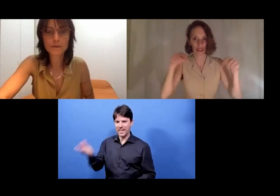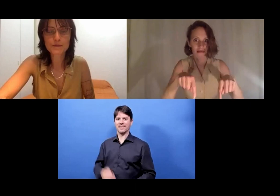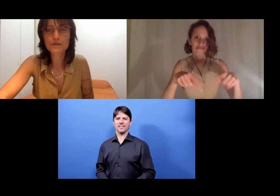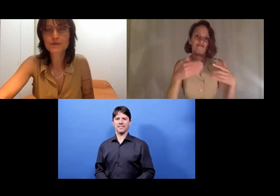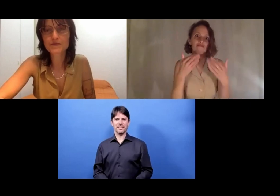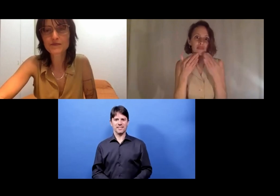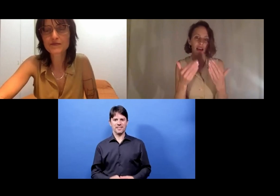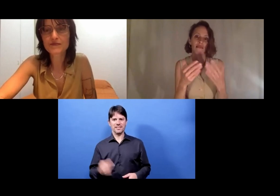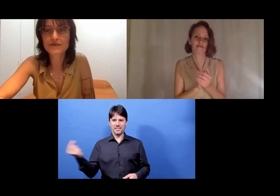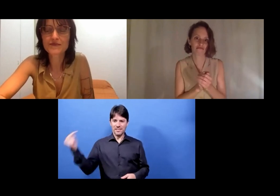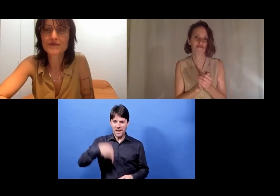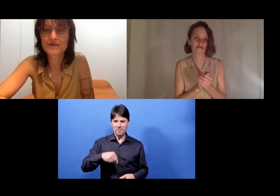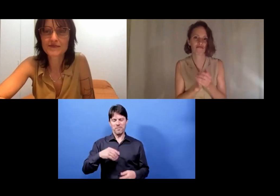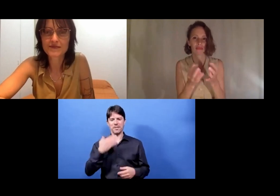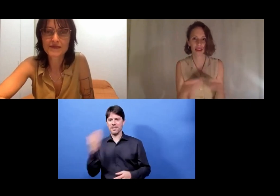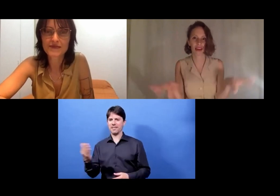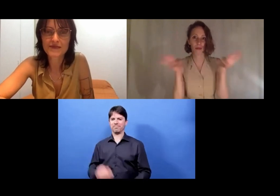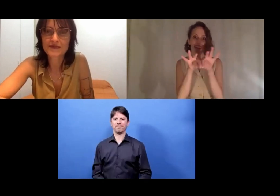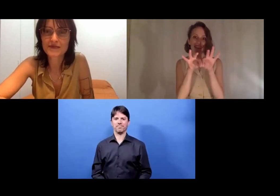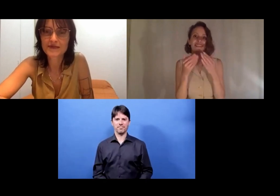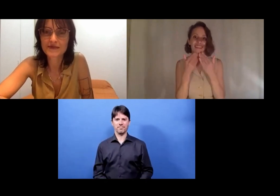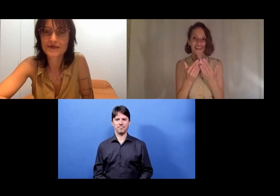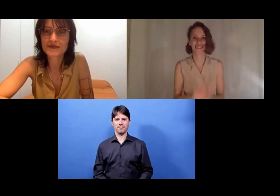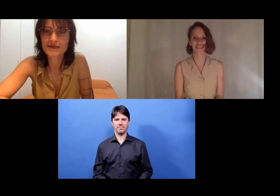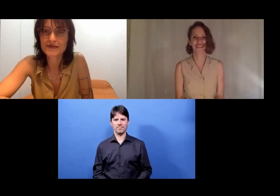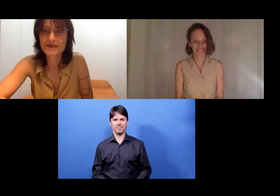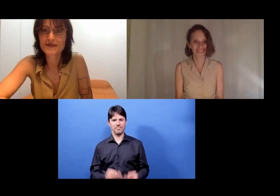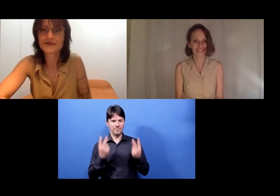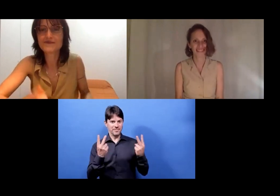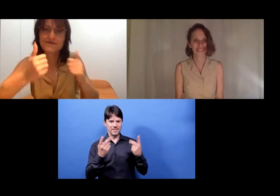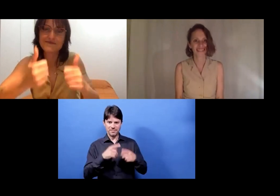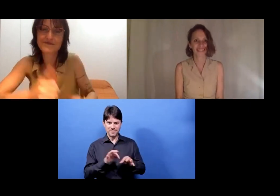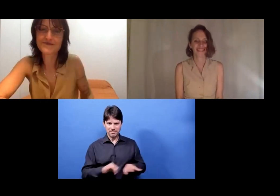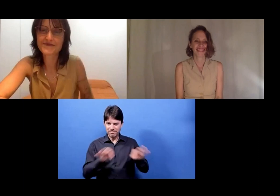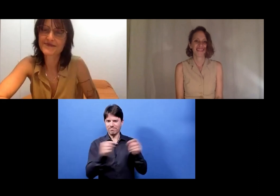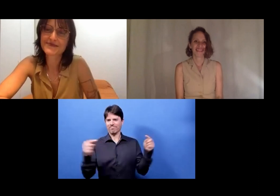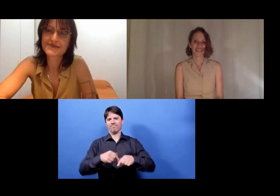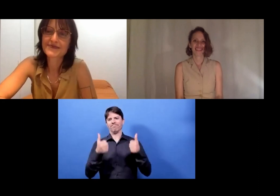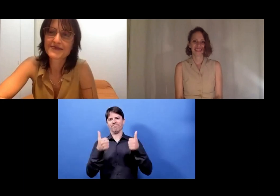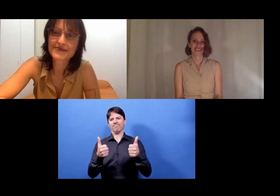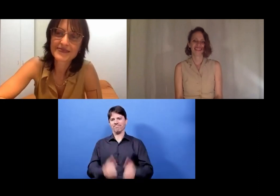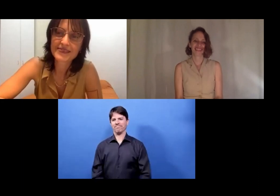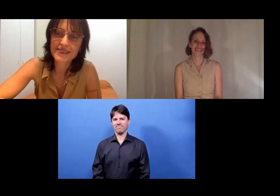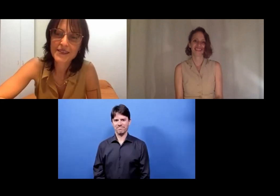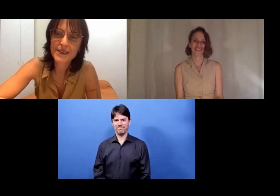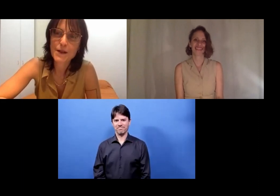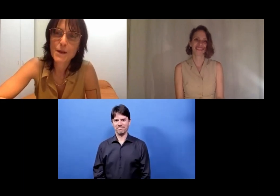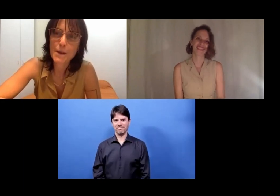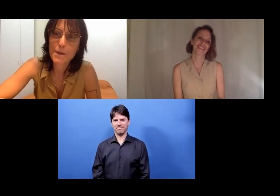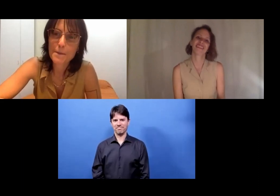Thank you to Sophiensaele for providing this location and this opportunity for exchange.